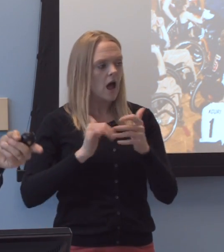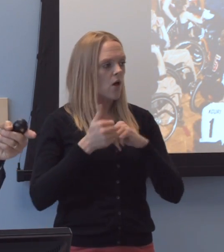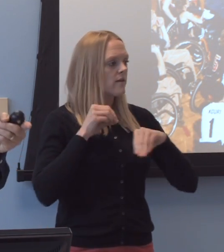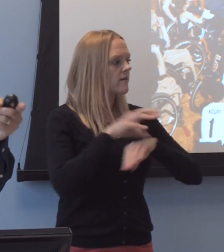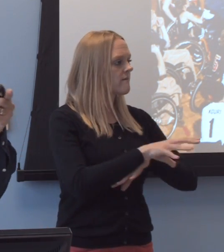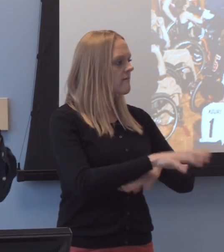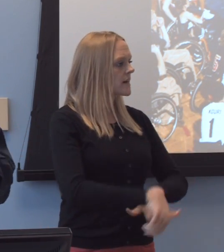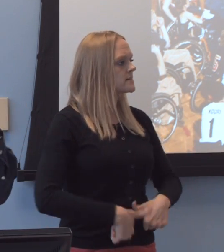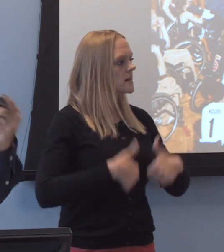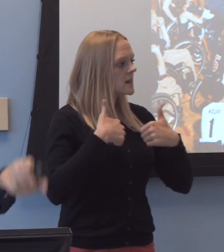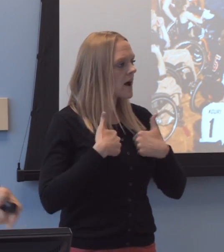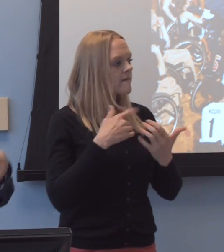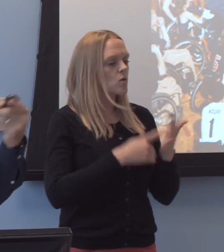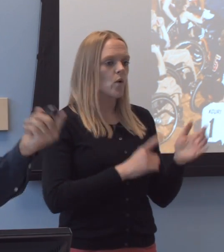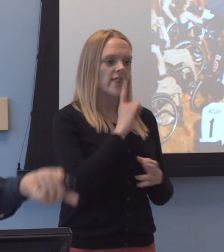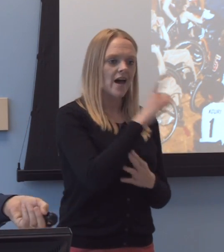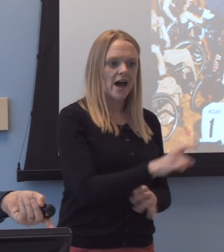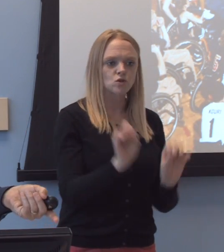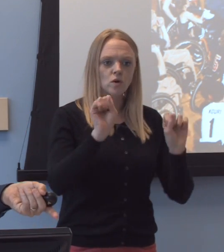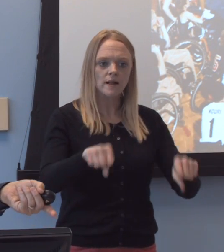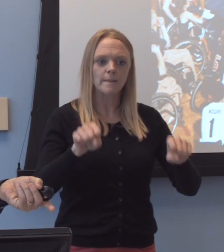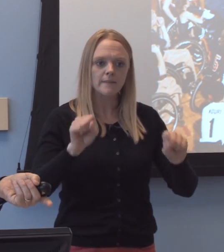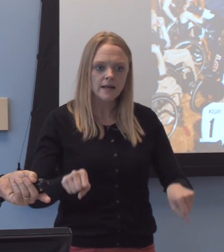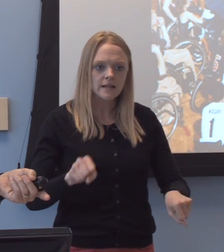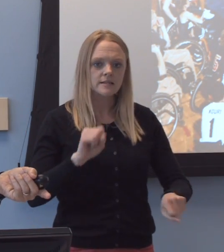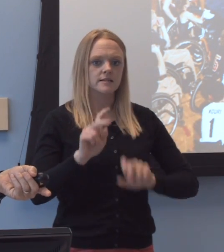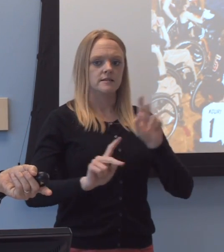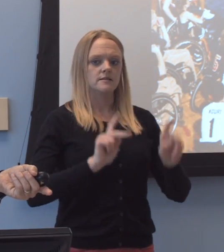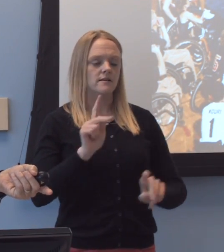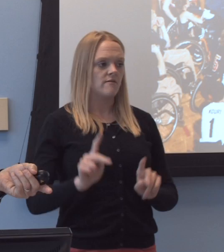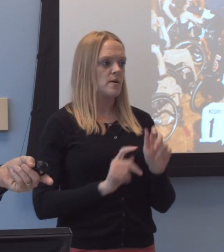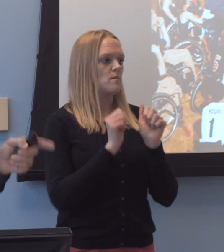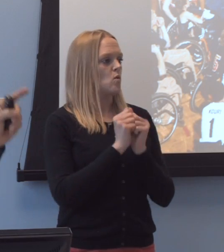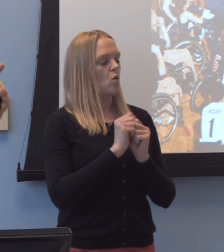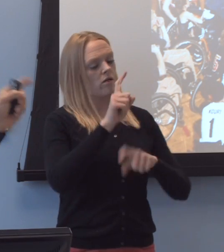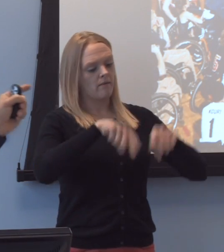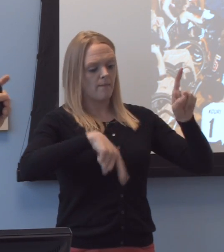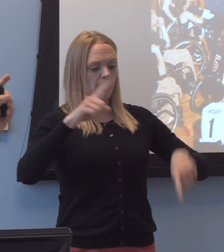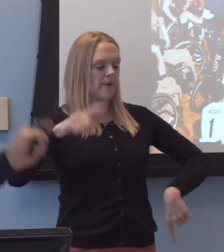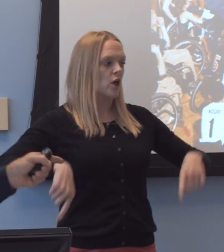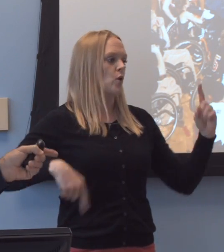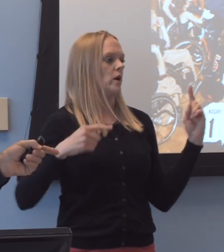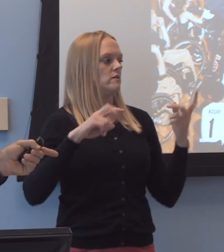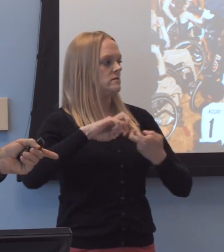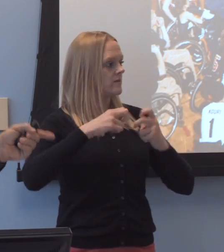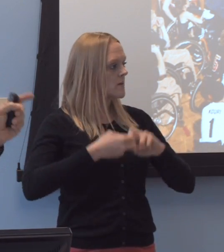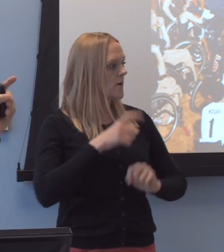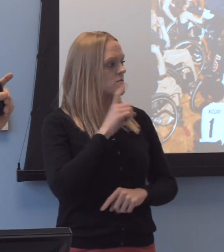"and what the actual abilities of individuals "with myriad impairments are. "But one thing they do understand